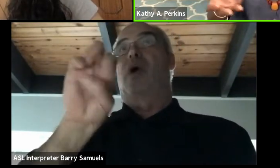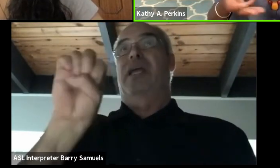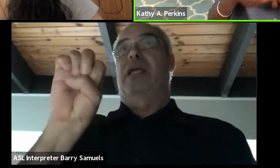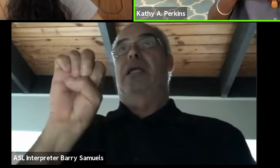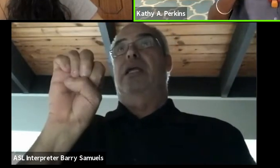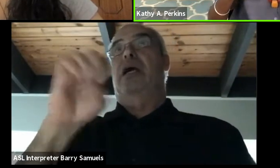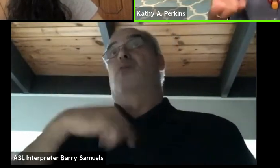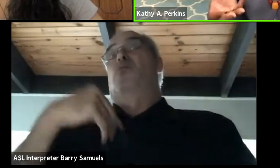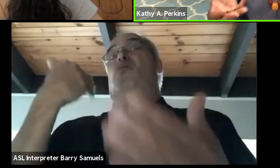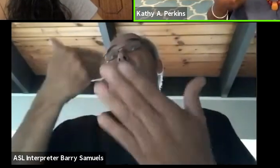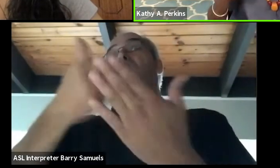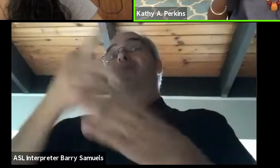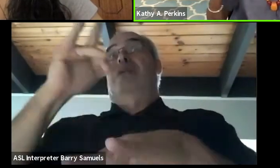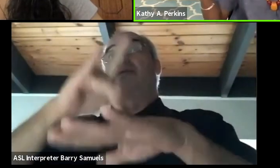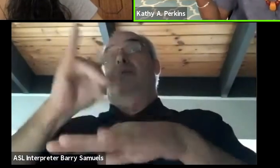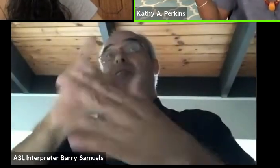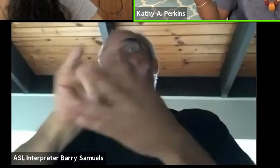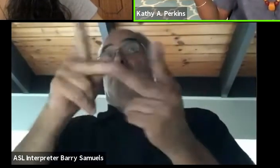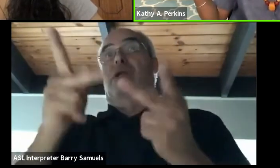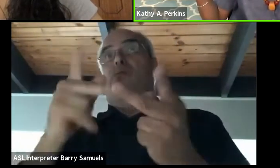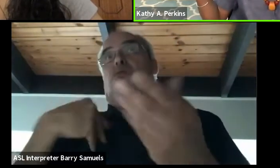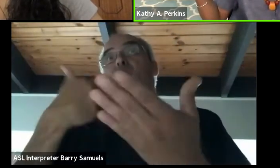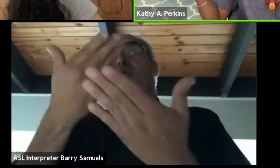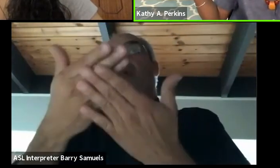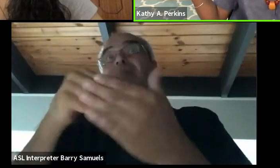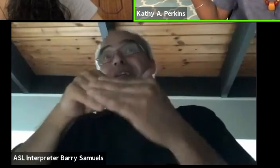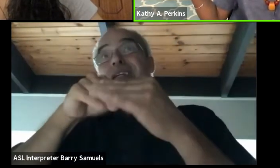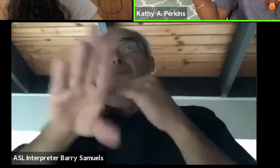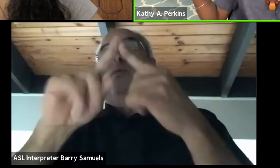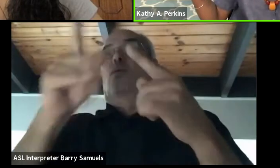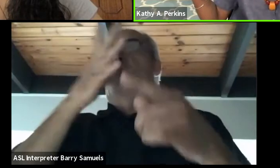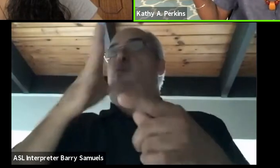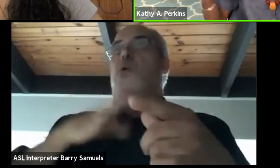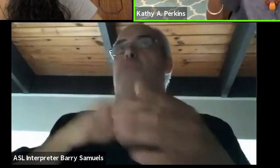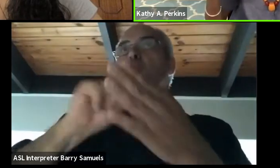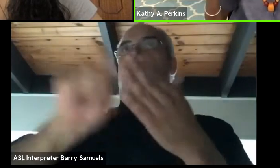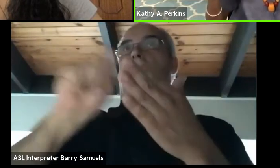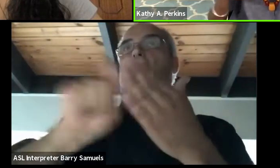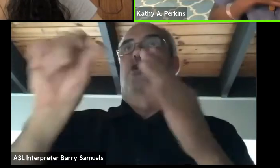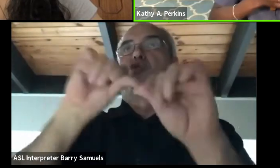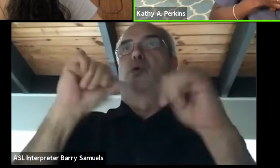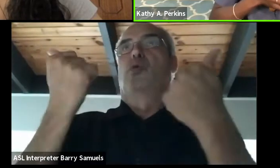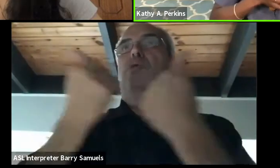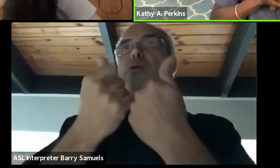and there's the Zimbabwe Women's Writers Association, which I'm sure you're aware of.